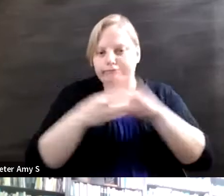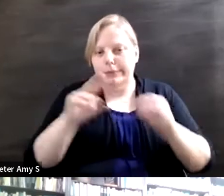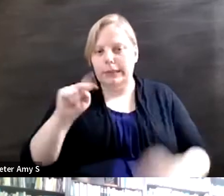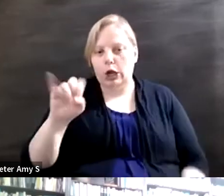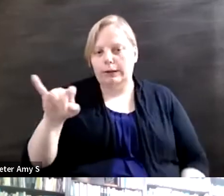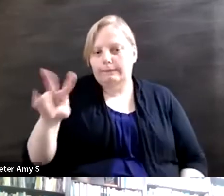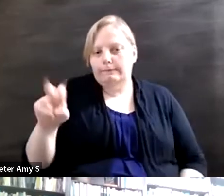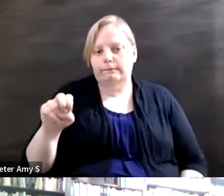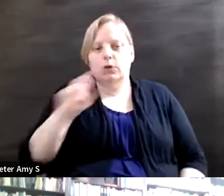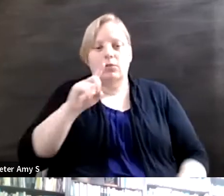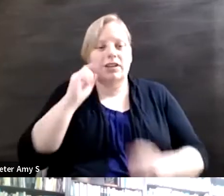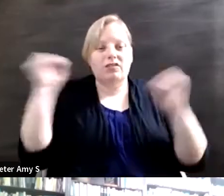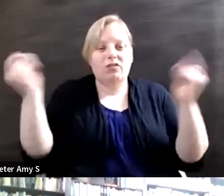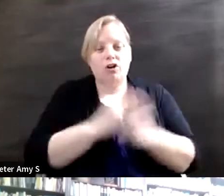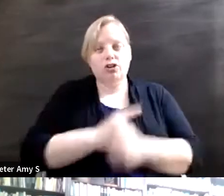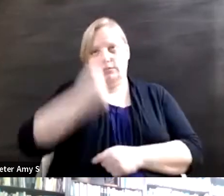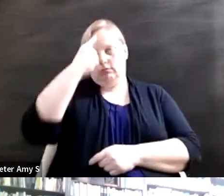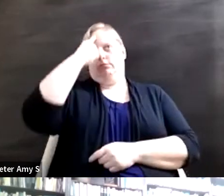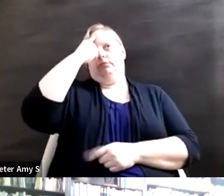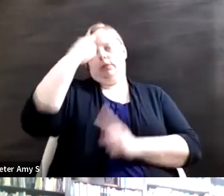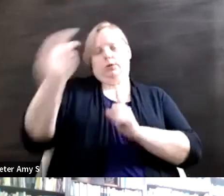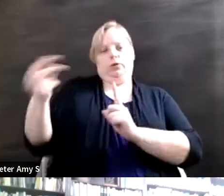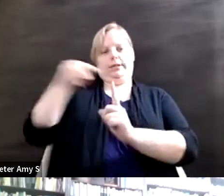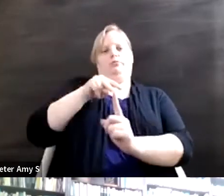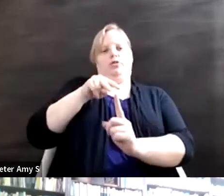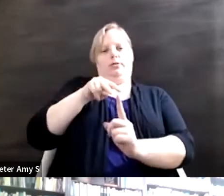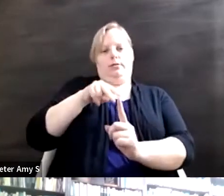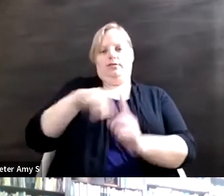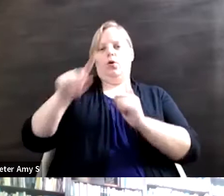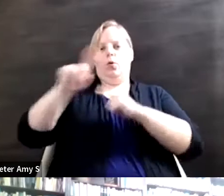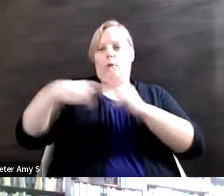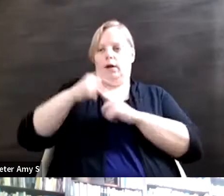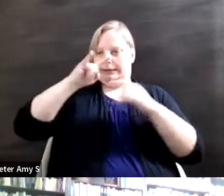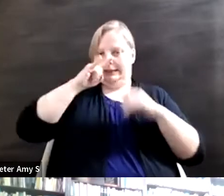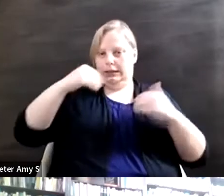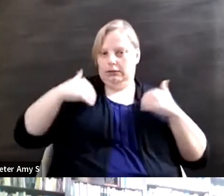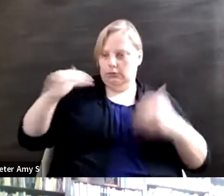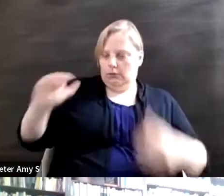mean, if we all just thought of the perceptions we formed as children it's all based on what we see,